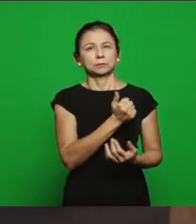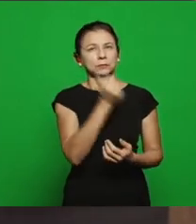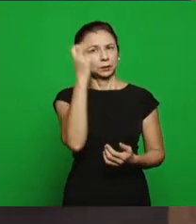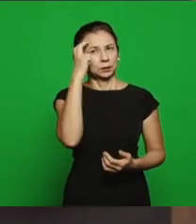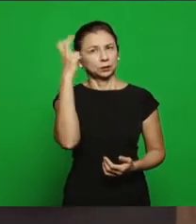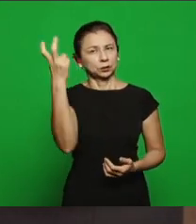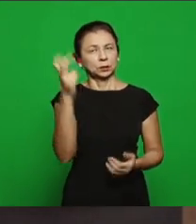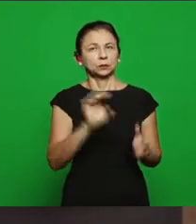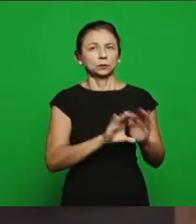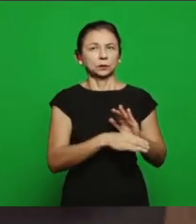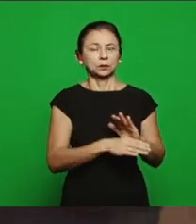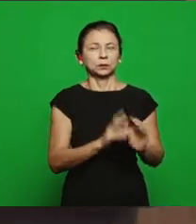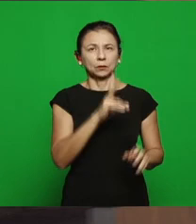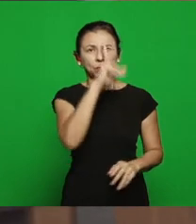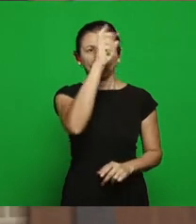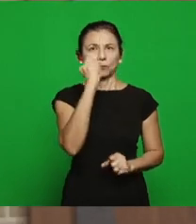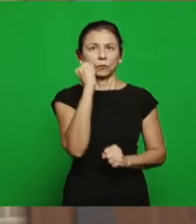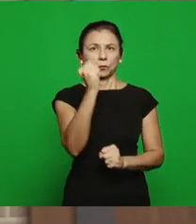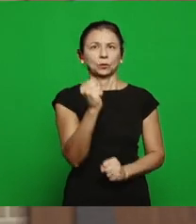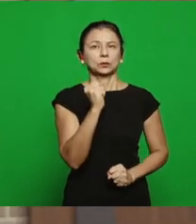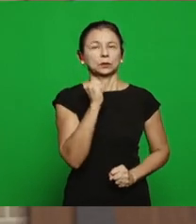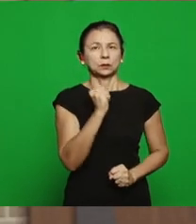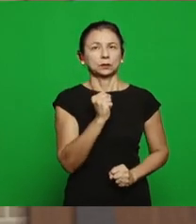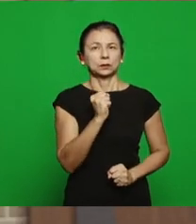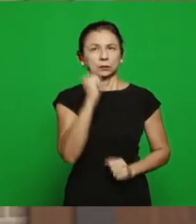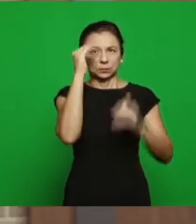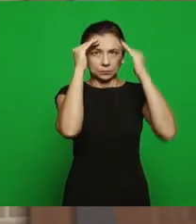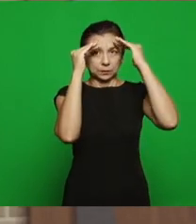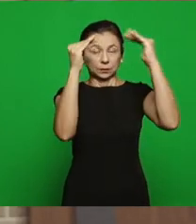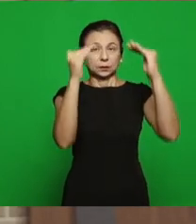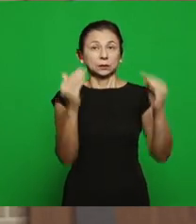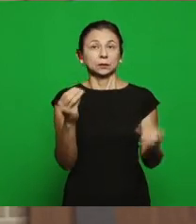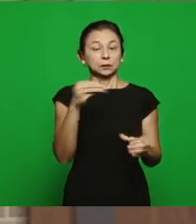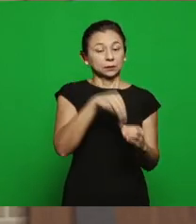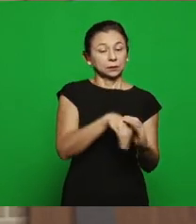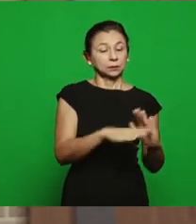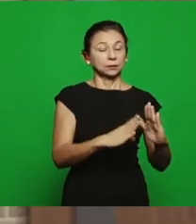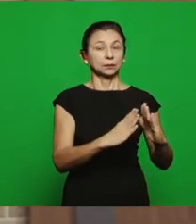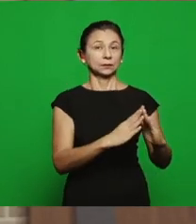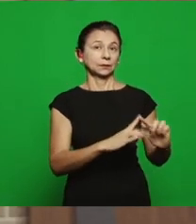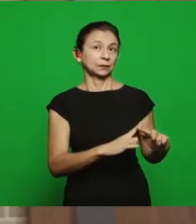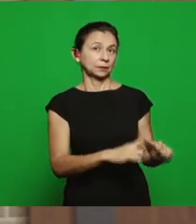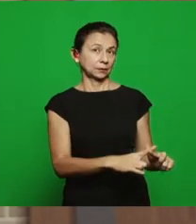of strength, knowledge and fear, all in this first church, why? It was the doctrine that